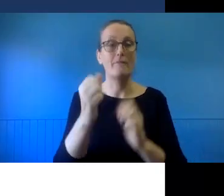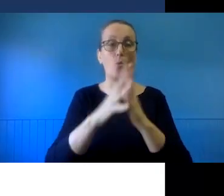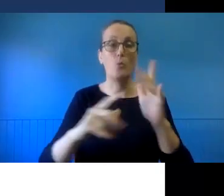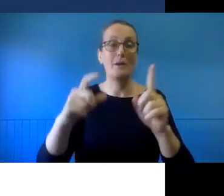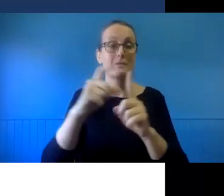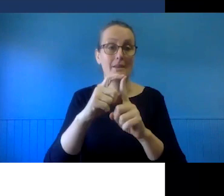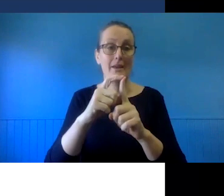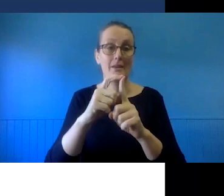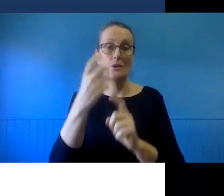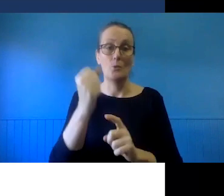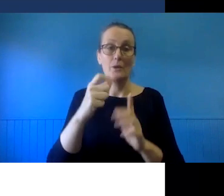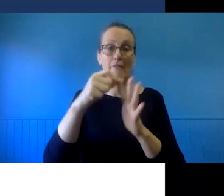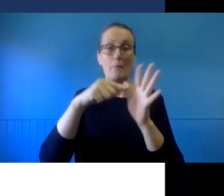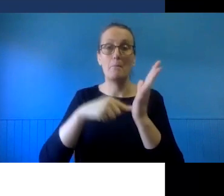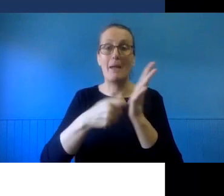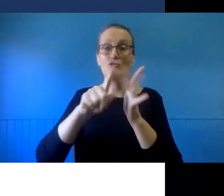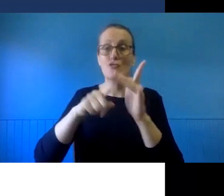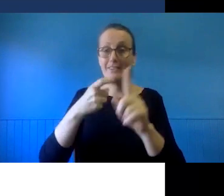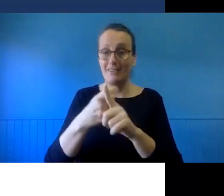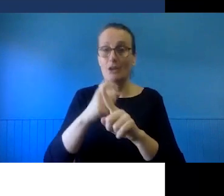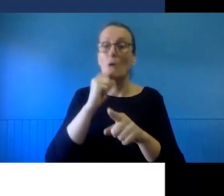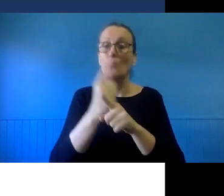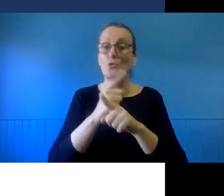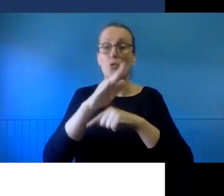are joined by Patrick Moriarty, covering arts governance, and the